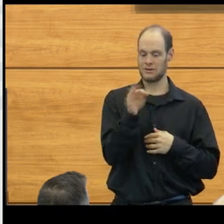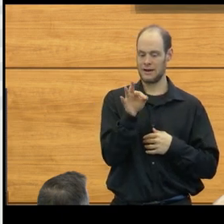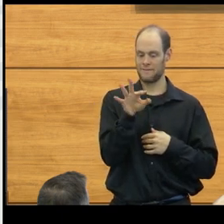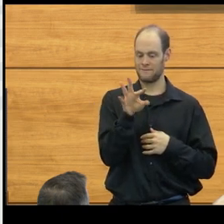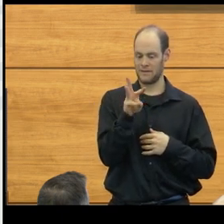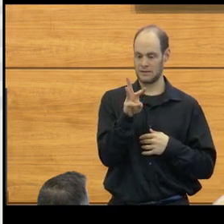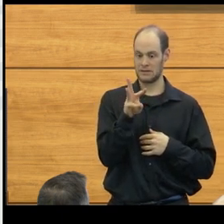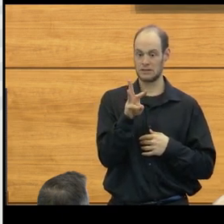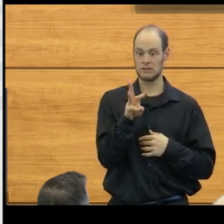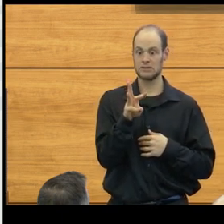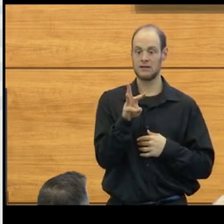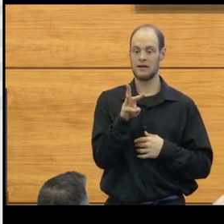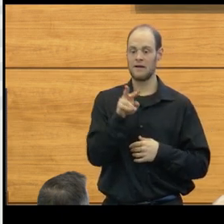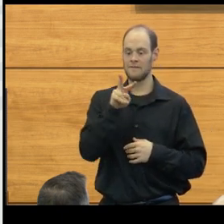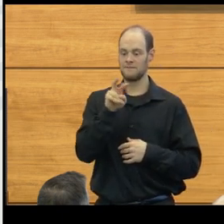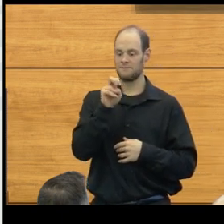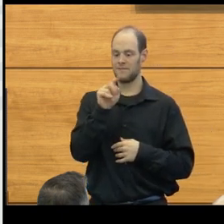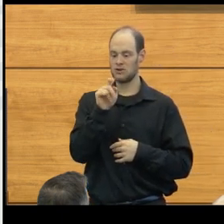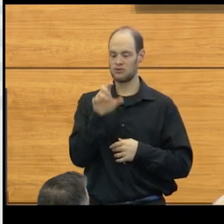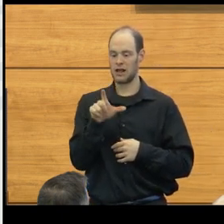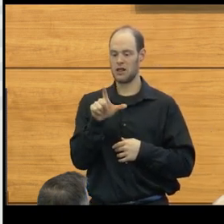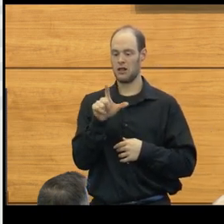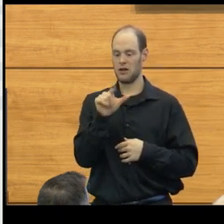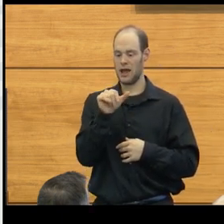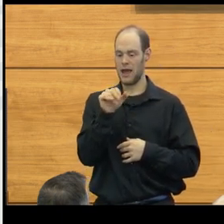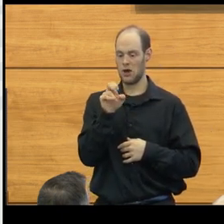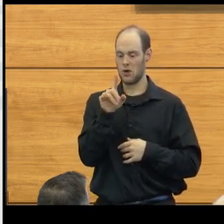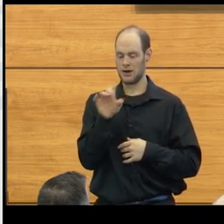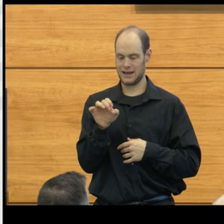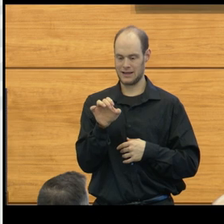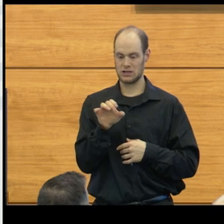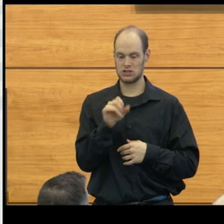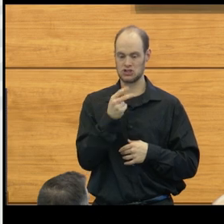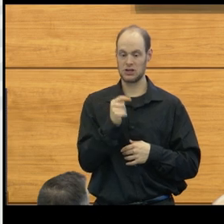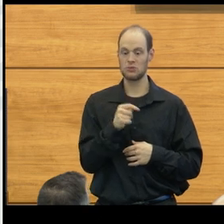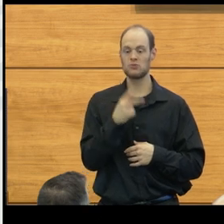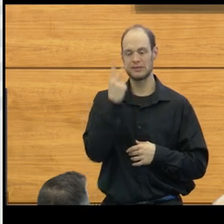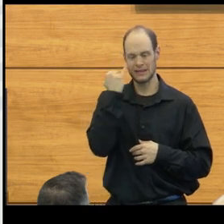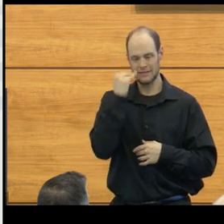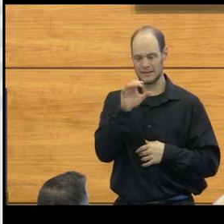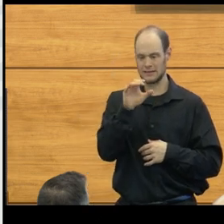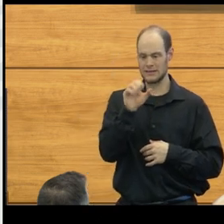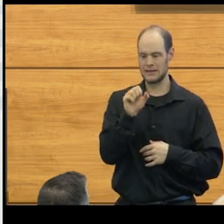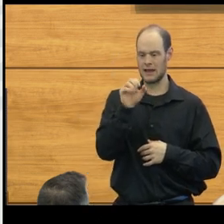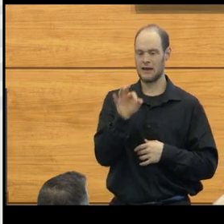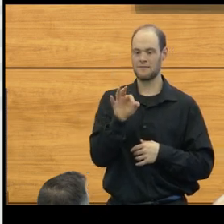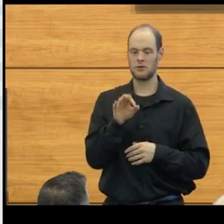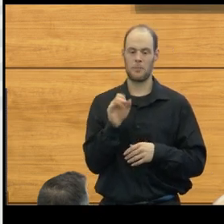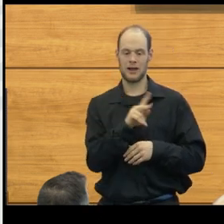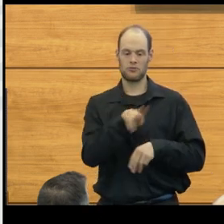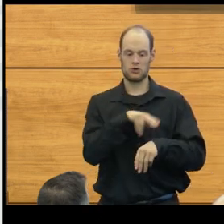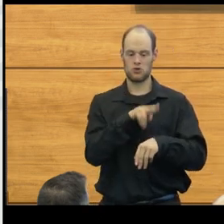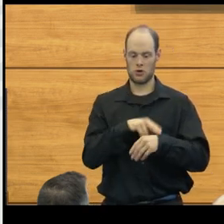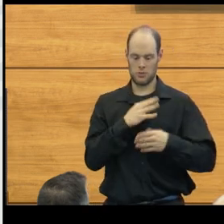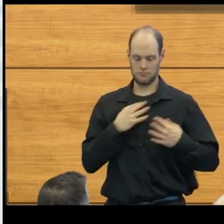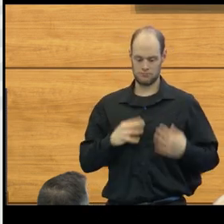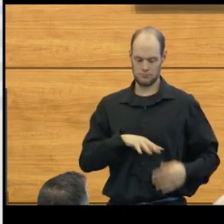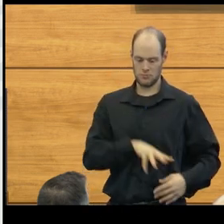And it was a ventricular atrial shunt, because it was felt that it would be better to have the CSF return to the normal circulatory system.